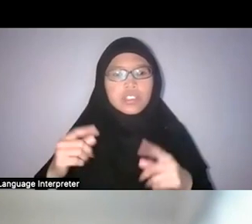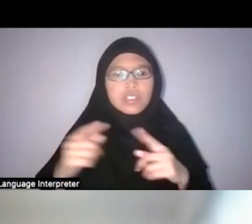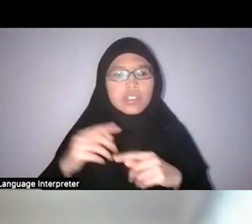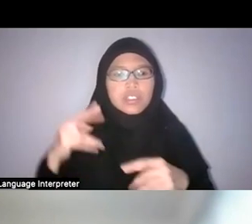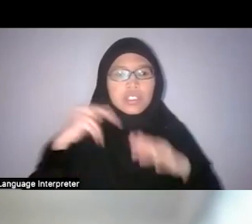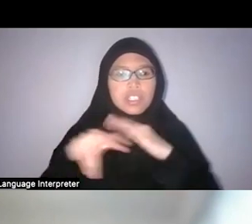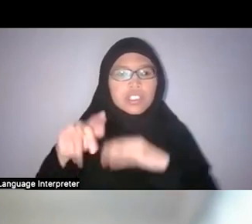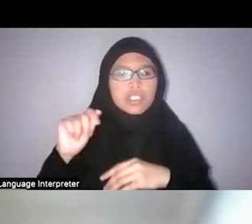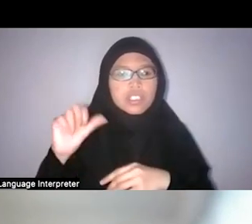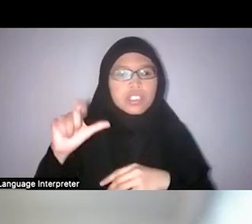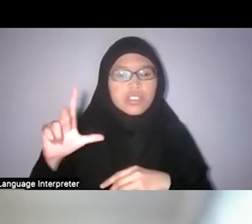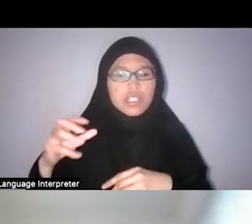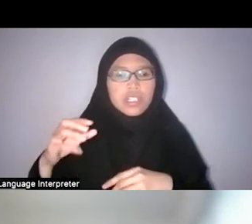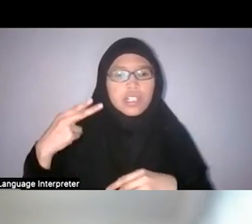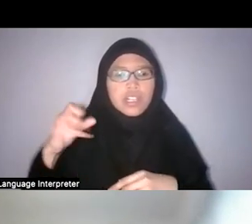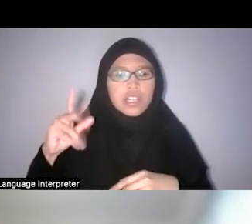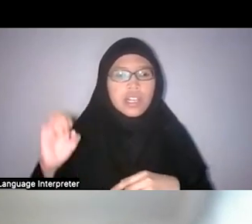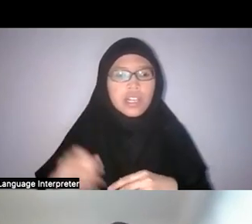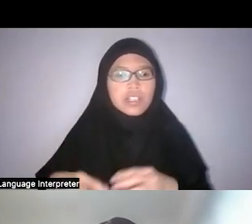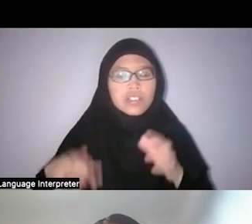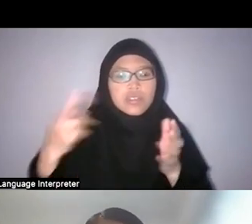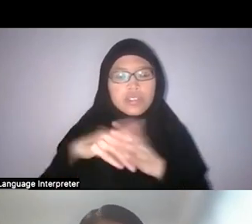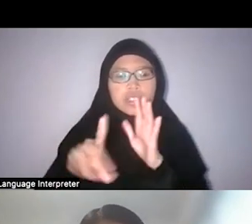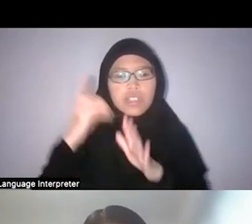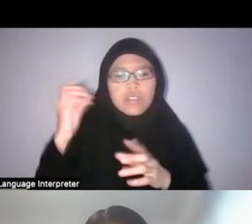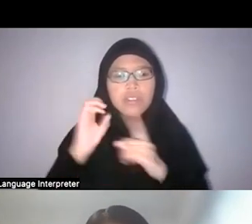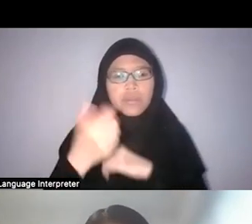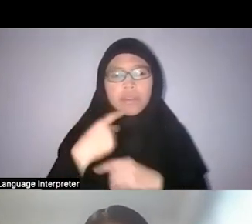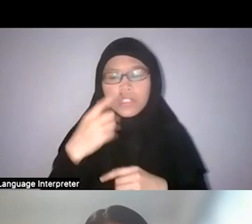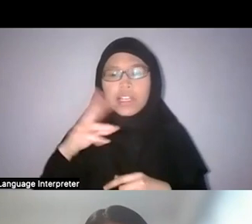rediscovering our environment and, like you said, urban and community gardens by residents.